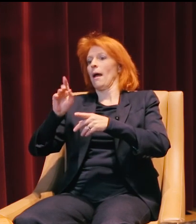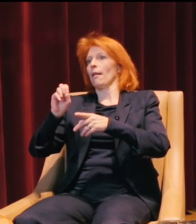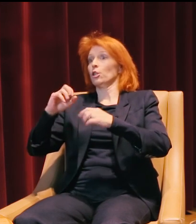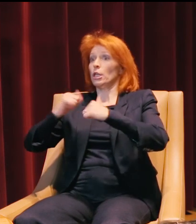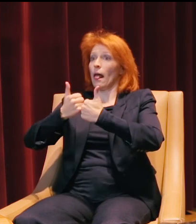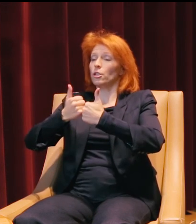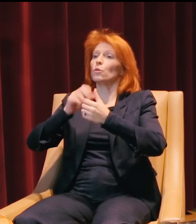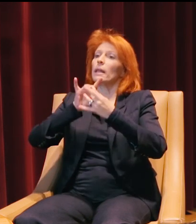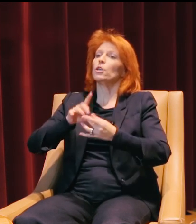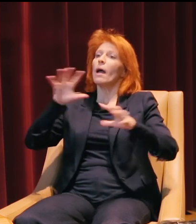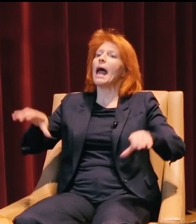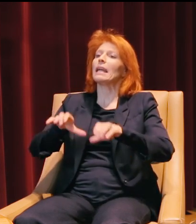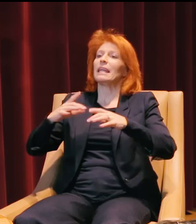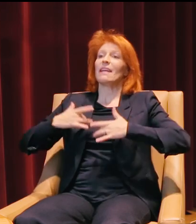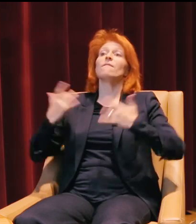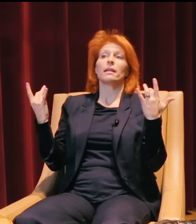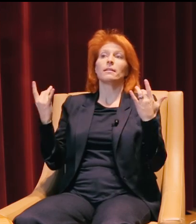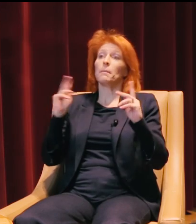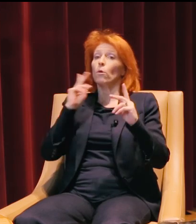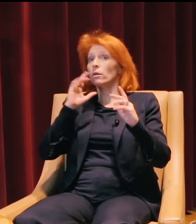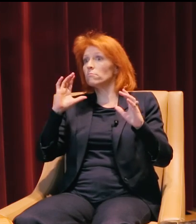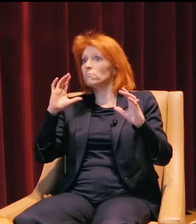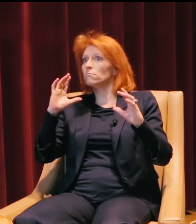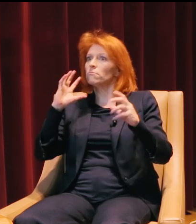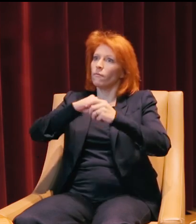in terms of adding it as an event that people can pursue.